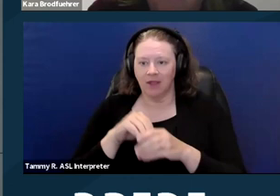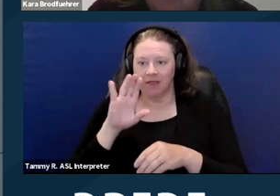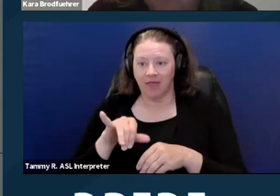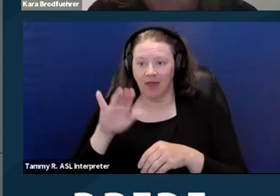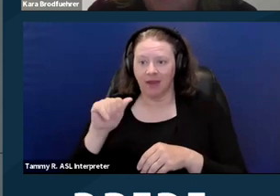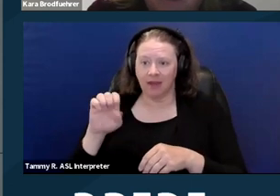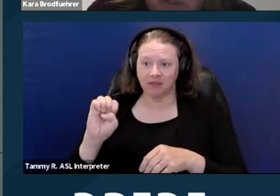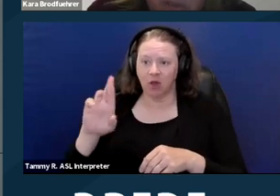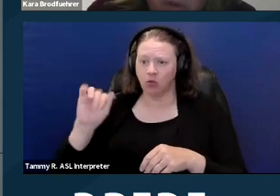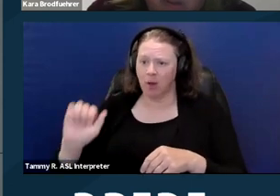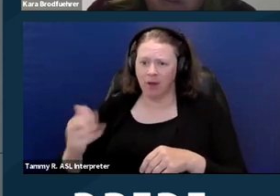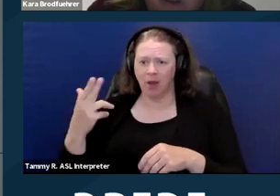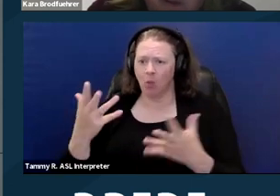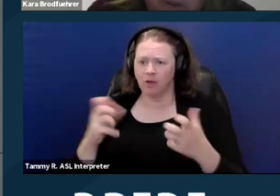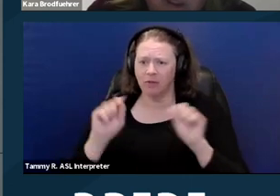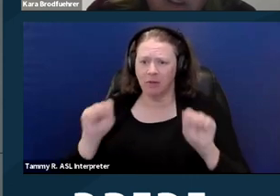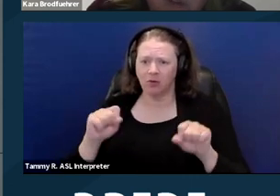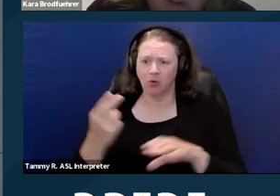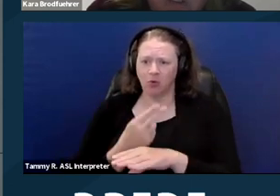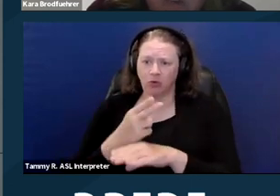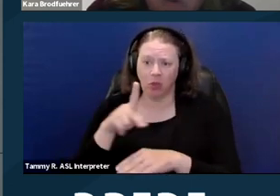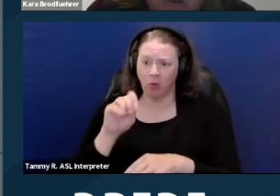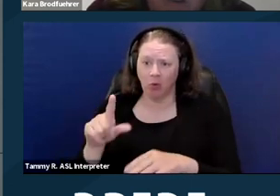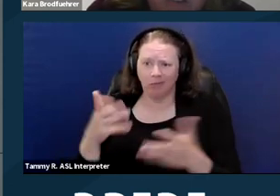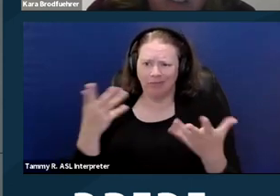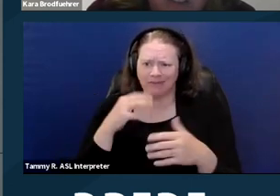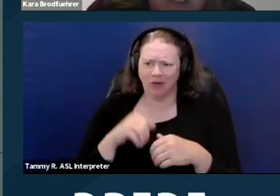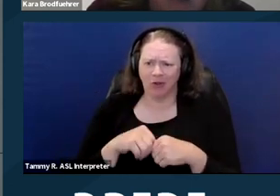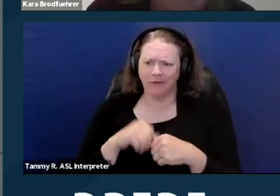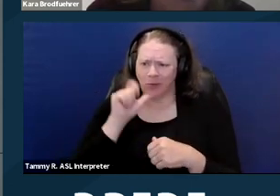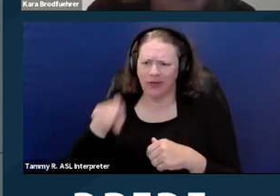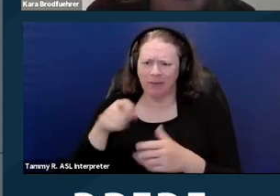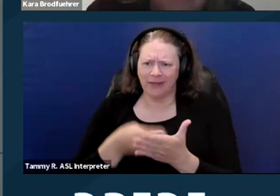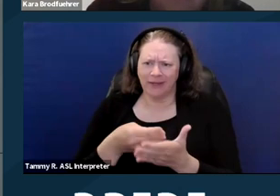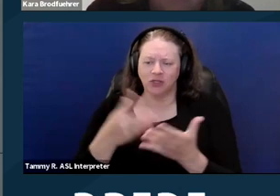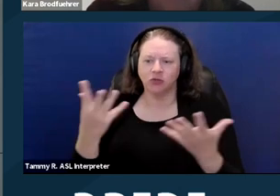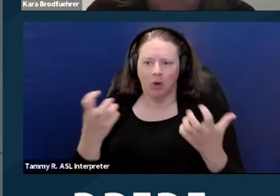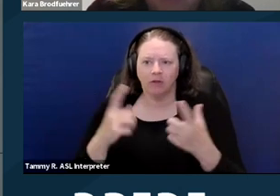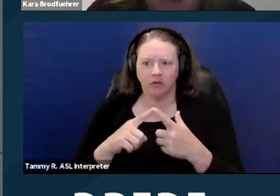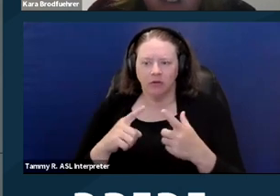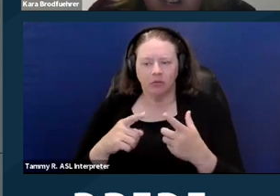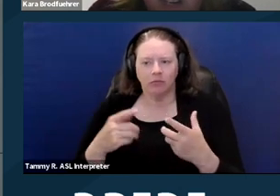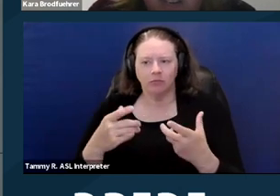Rabiah just wants to be able to use the pool. You can also agree to things like making the housing provider attend trainings